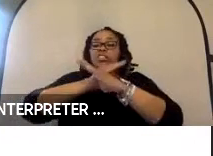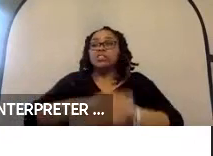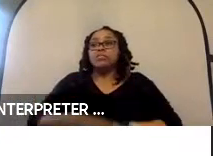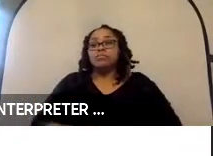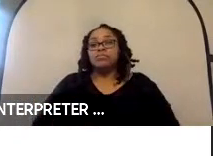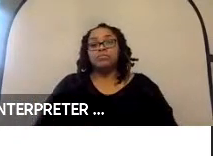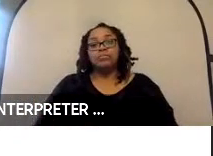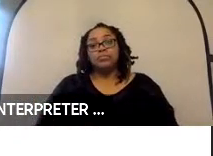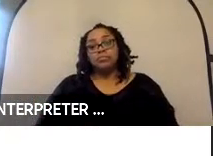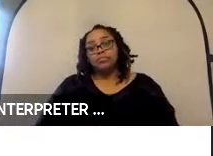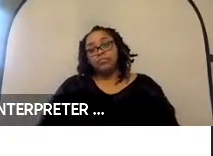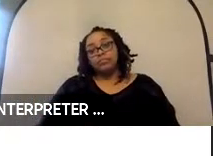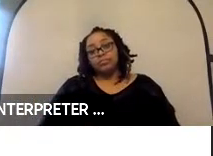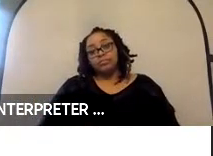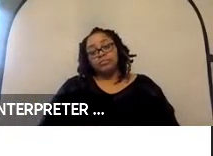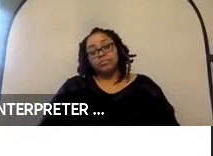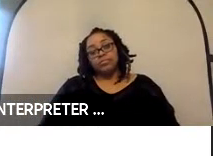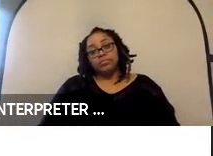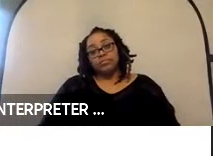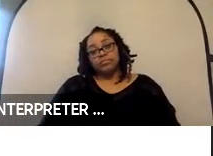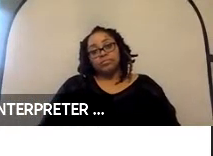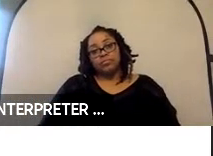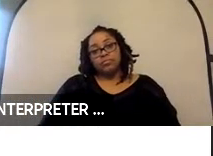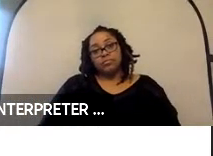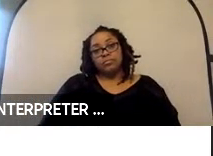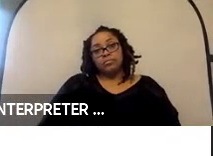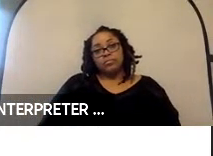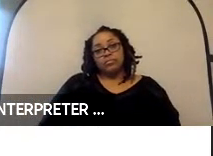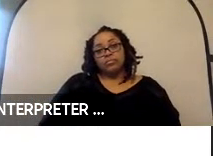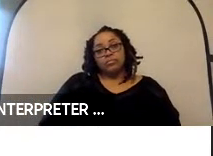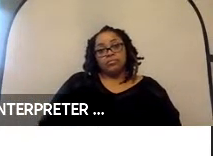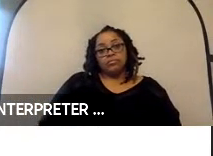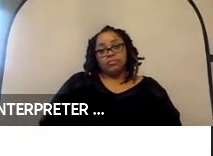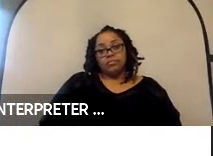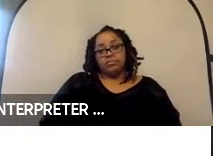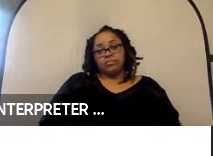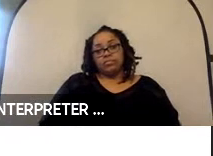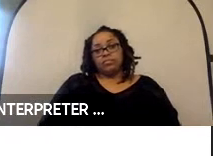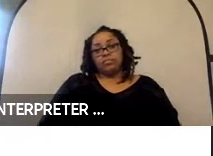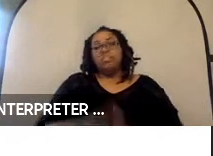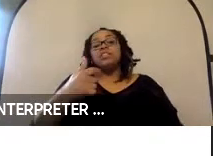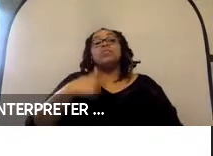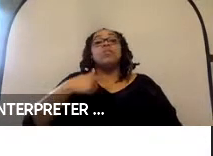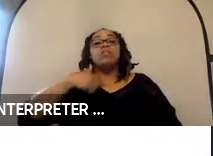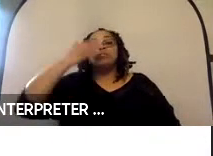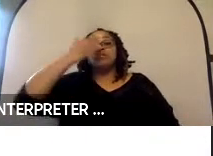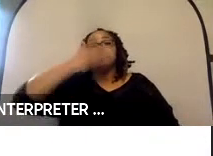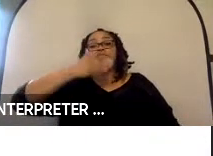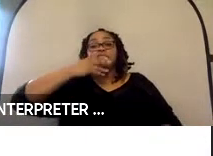other thing that we found is that if you do have a frontal, the seat in front of the wheelchair